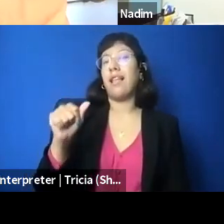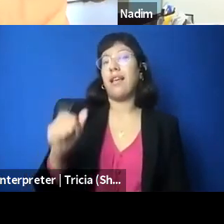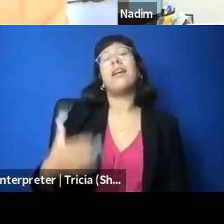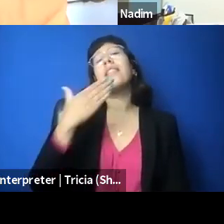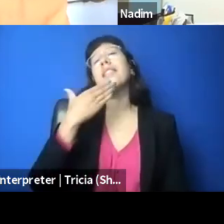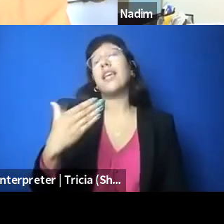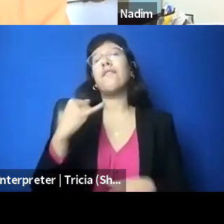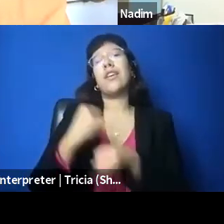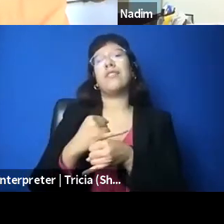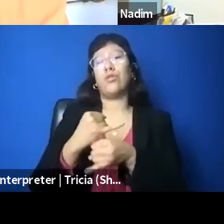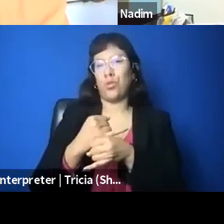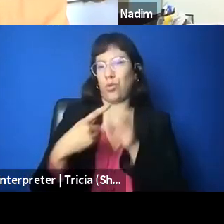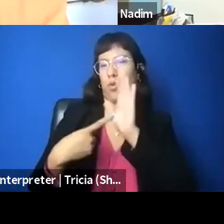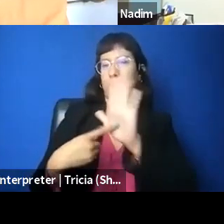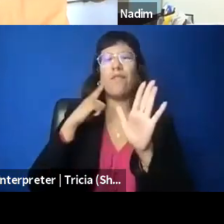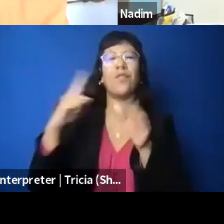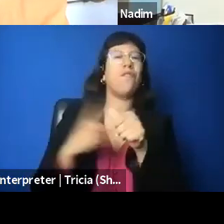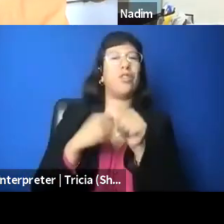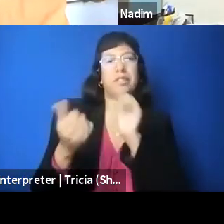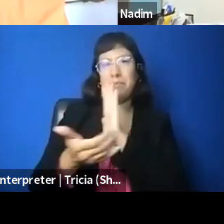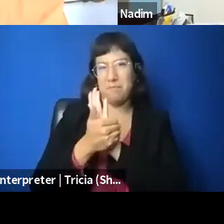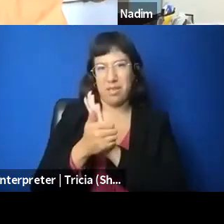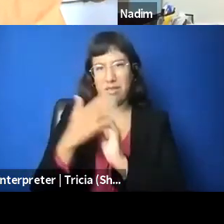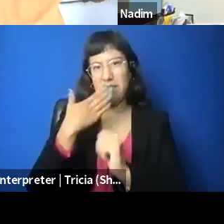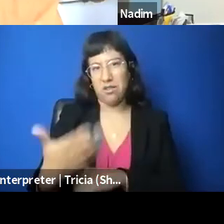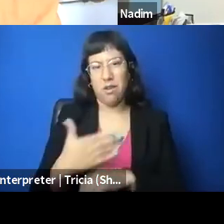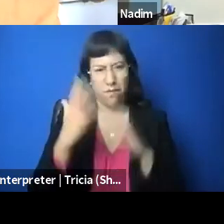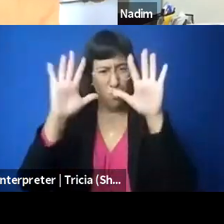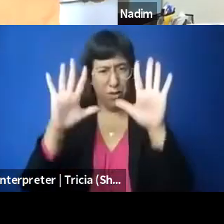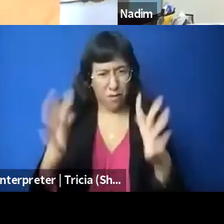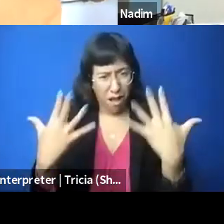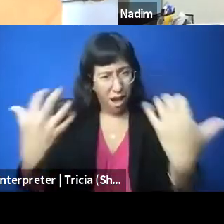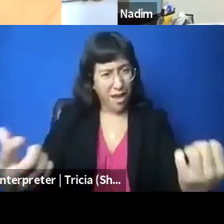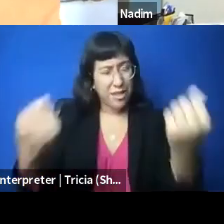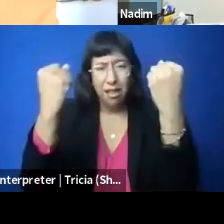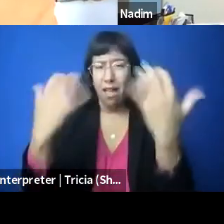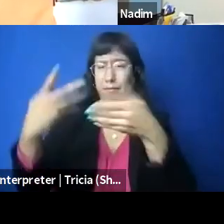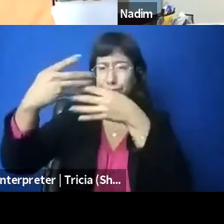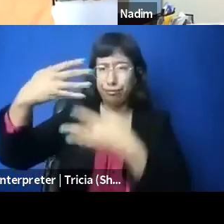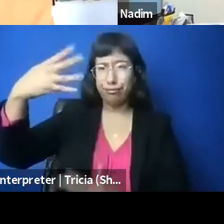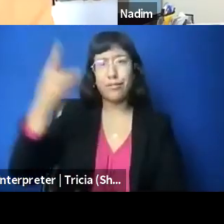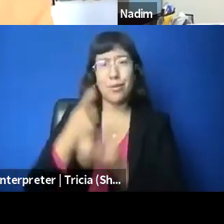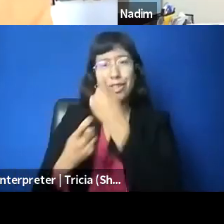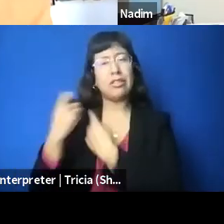because we have a great audience with us with a lot of questions. Sadly, we won't be able to address them all, but Radhika,